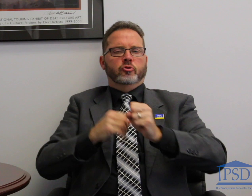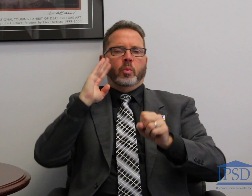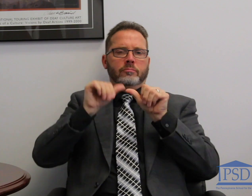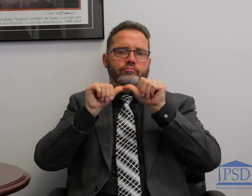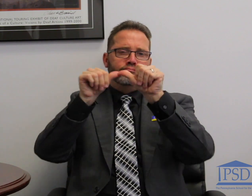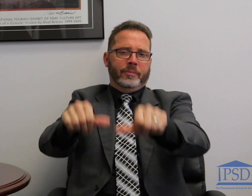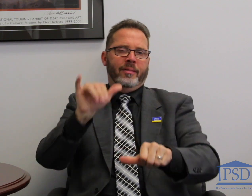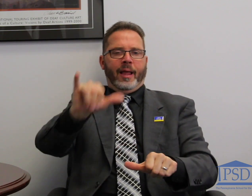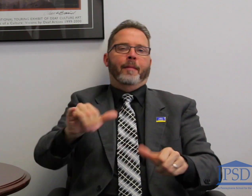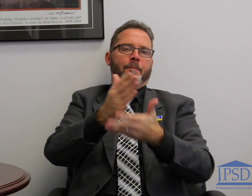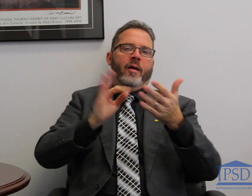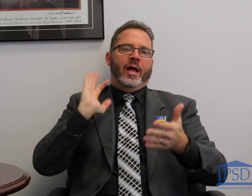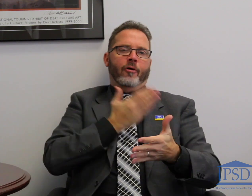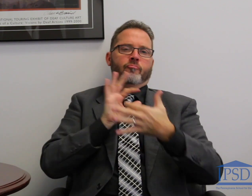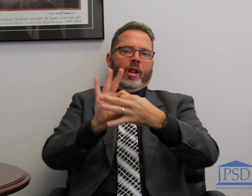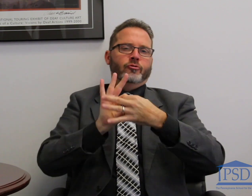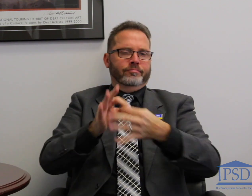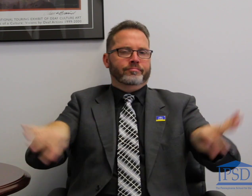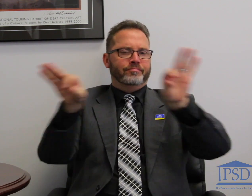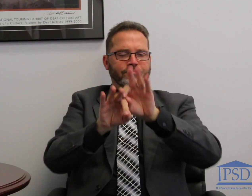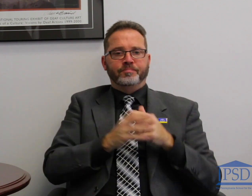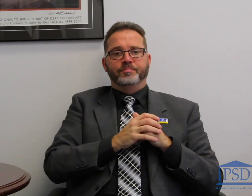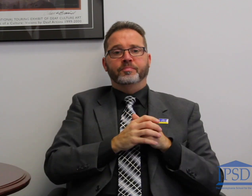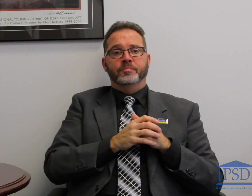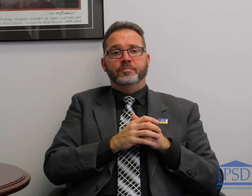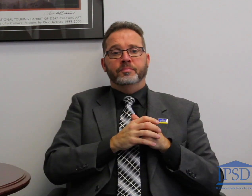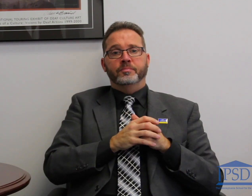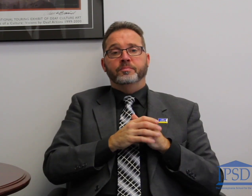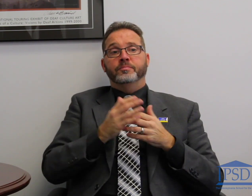example of this is that GFS allows us to use their auditorium for our PSD graduation.